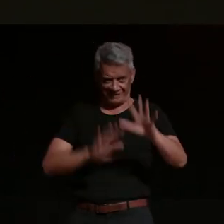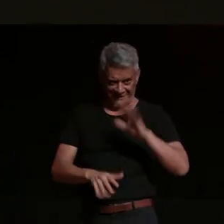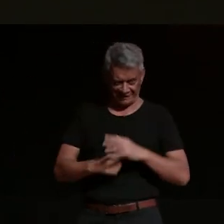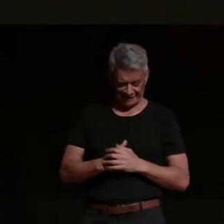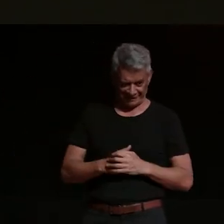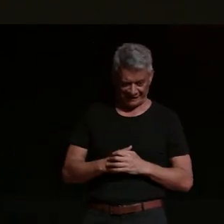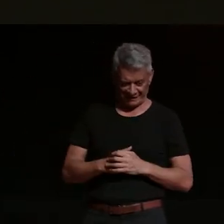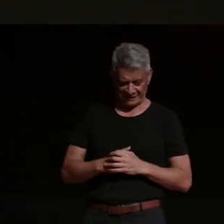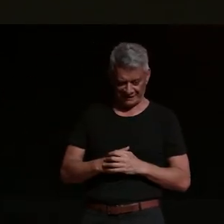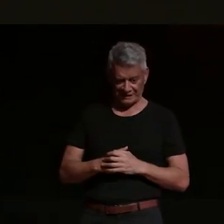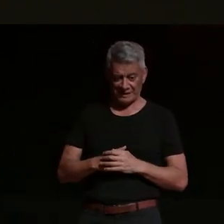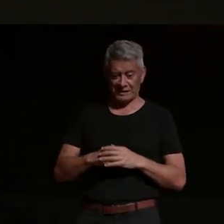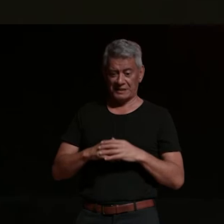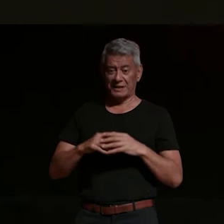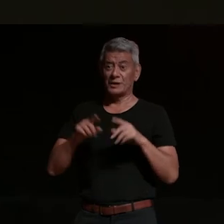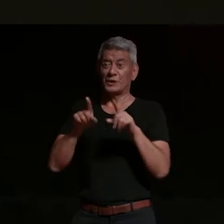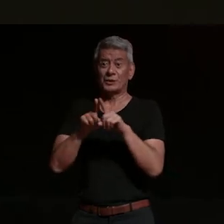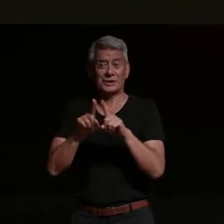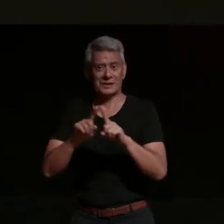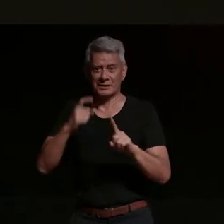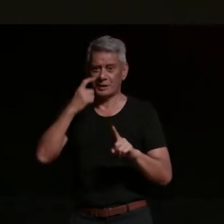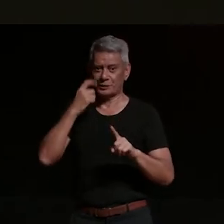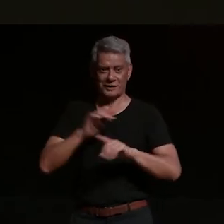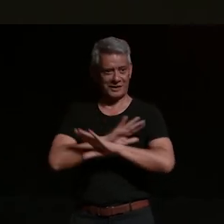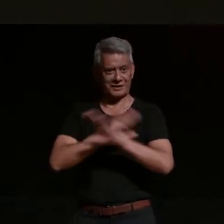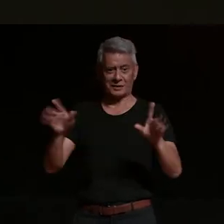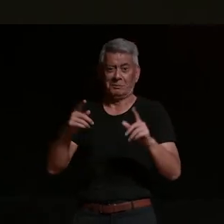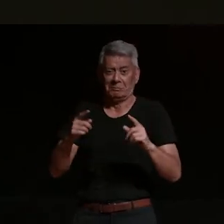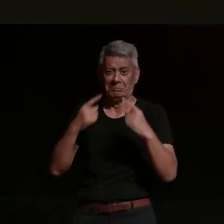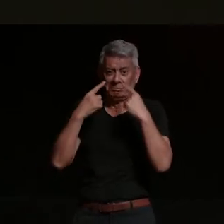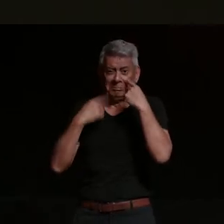and i'm trying not to cry because it's also a natural reaction when you're embarrassed as a seven-year-old